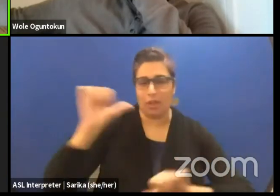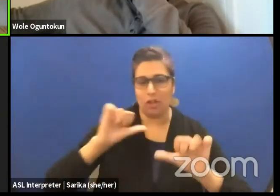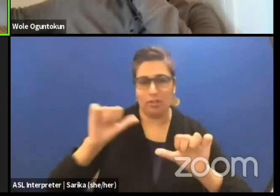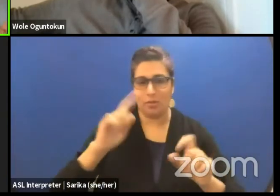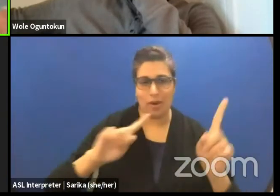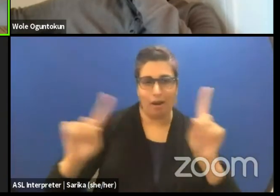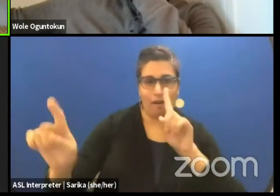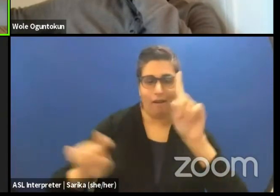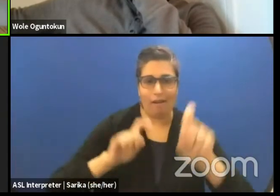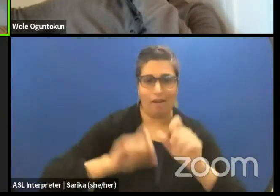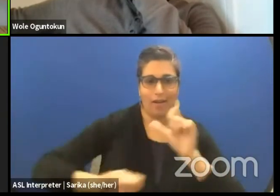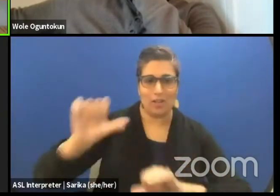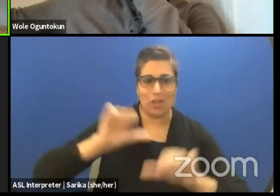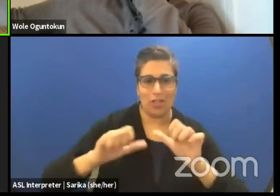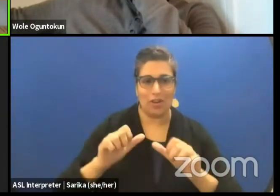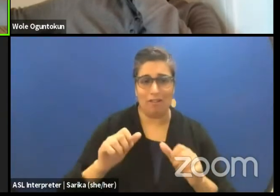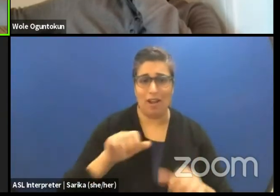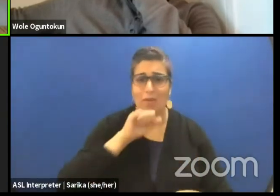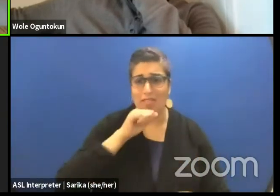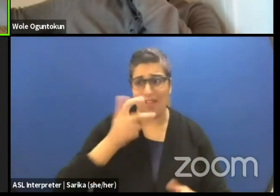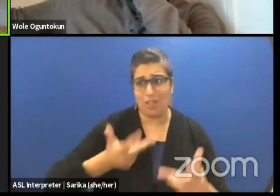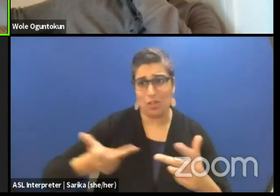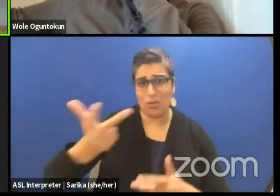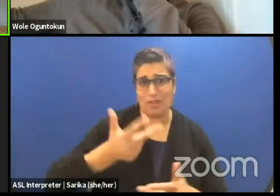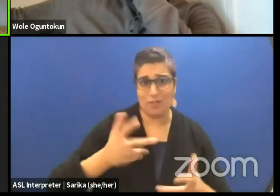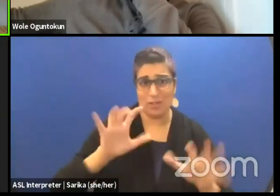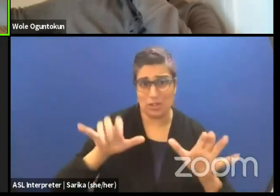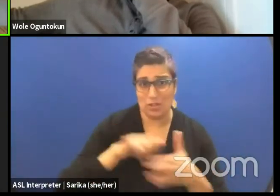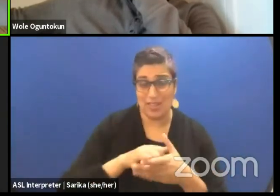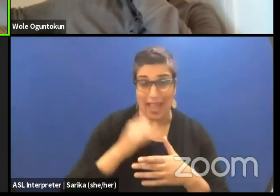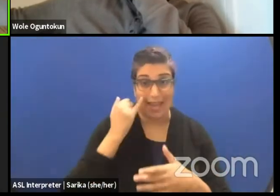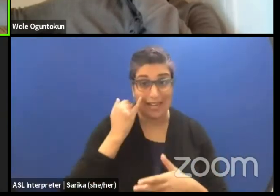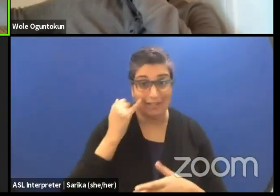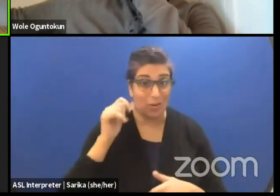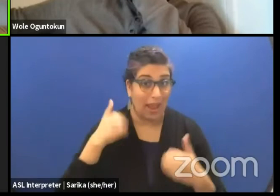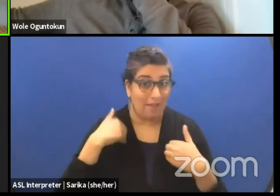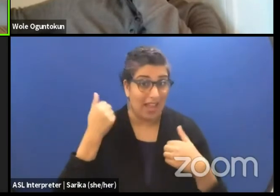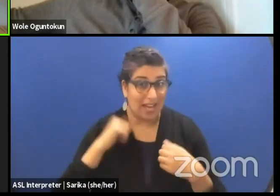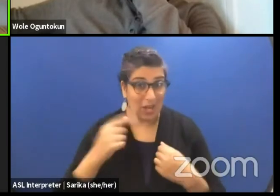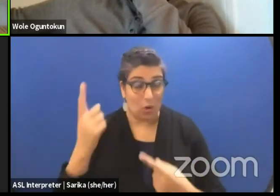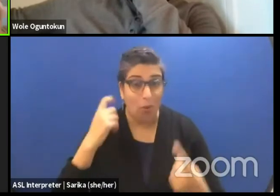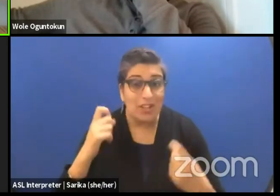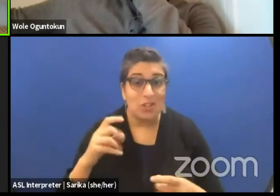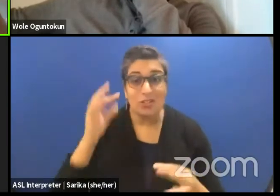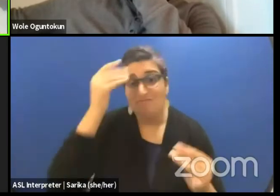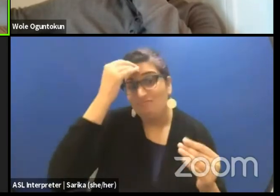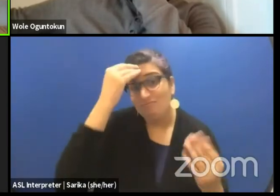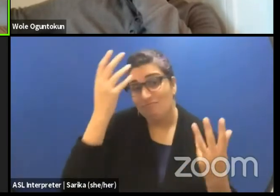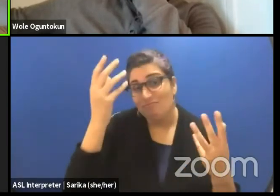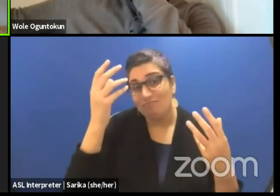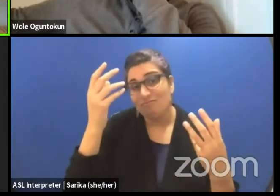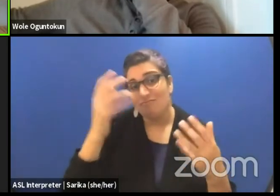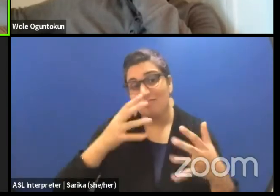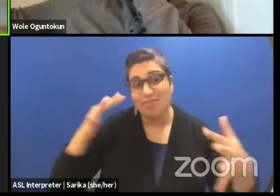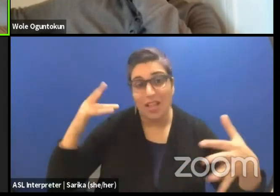I'll allow the three of you to do that if you have any questions or any thoughts as we start to bring this to an end.